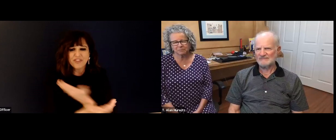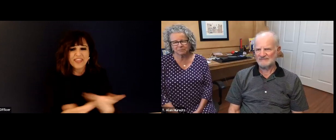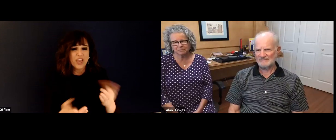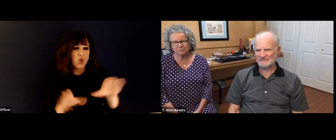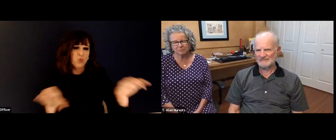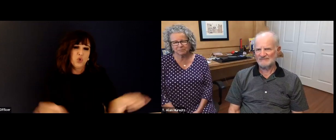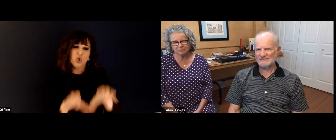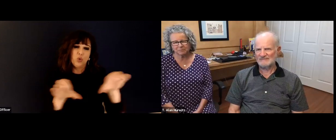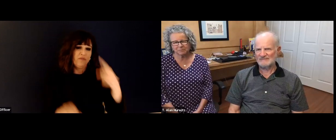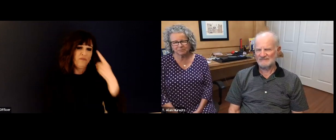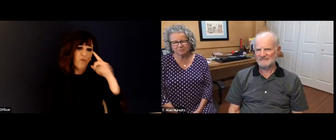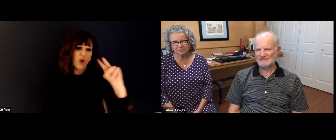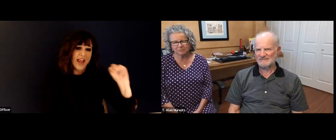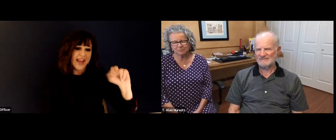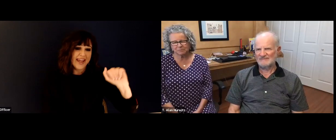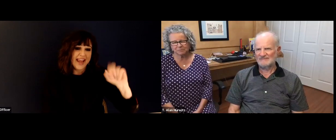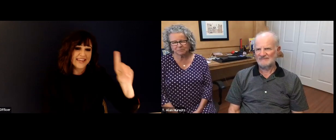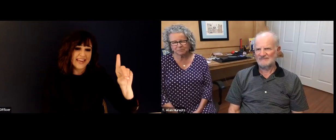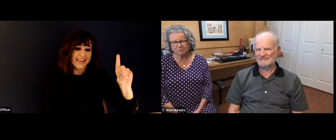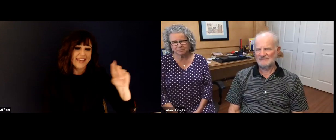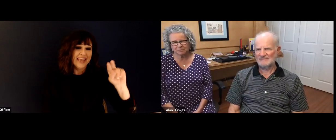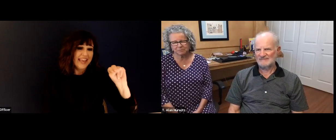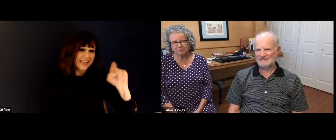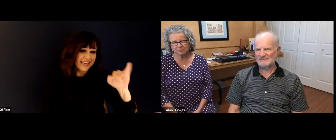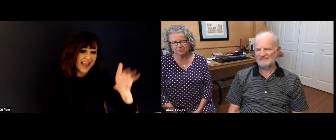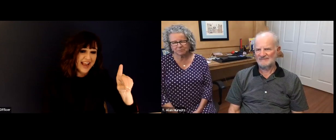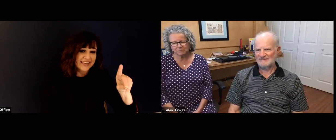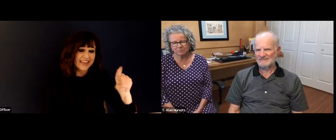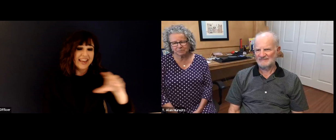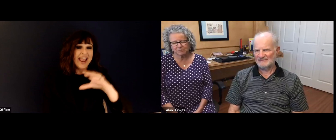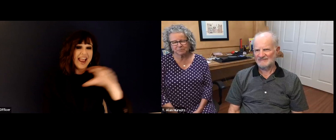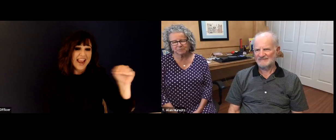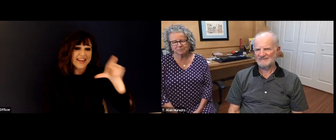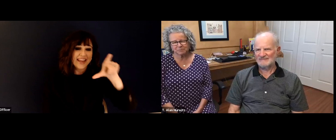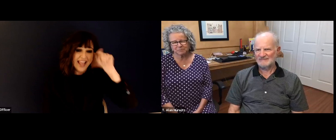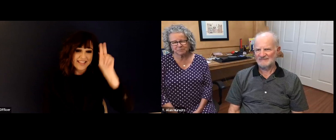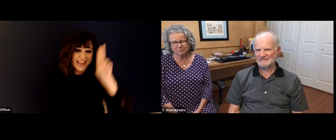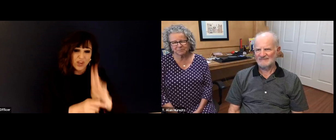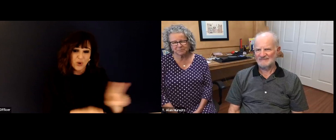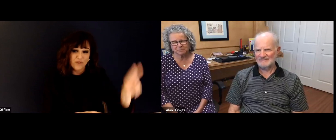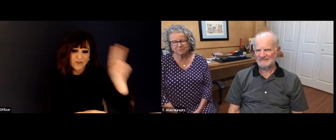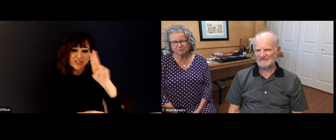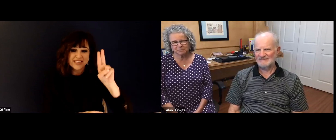thank you for sharing your personal journey with us. And